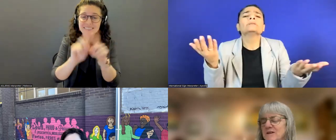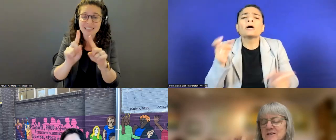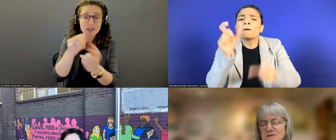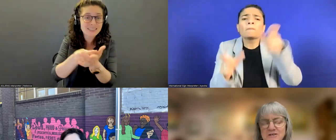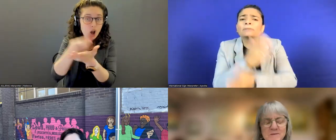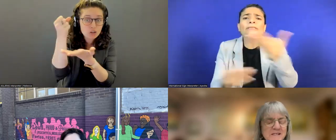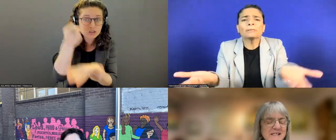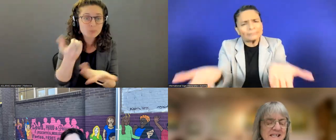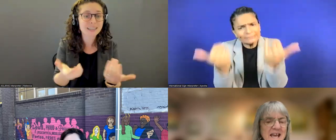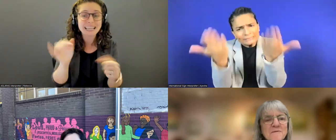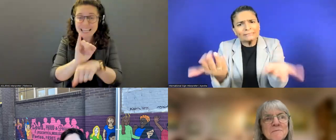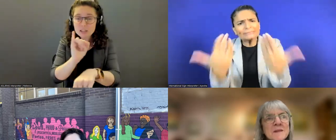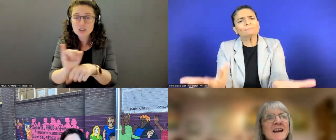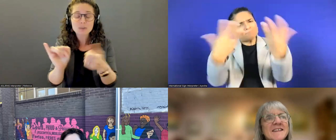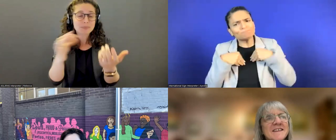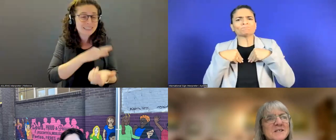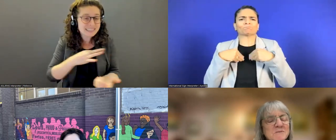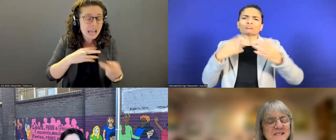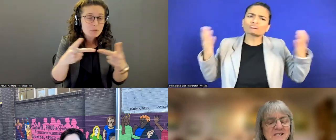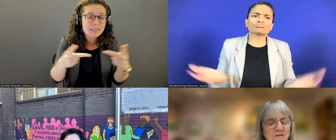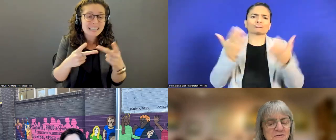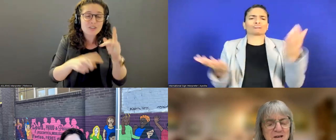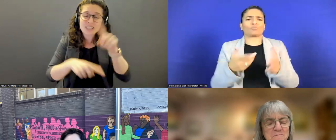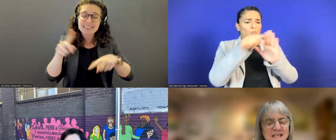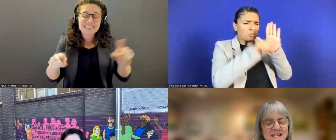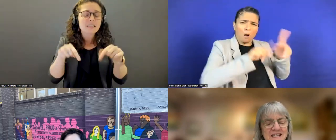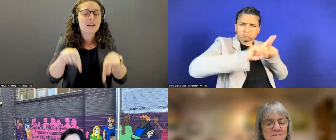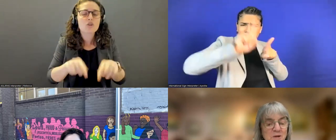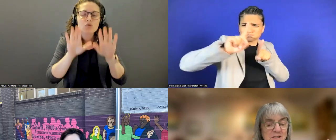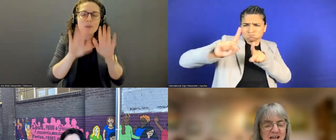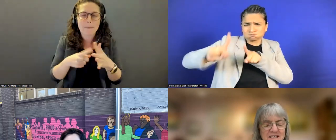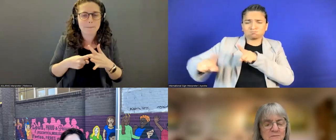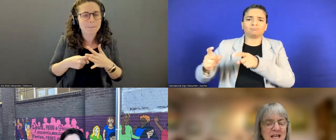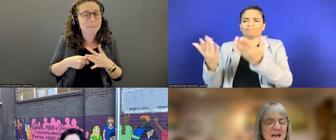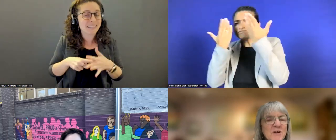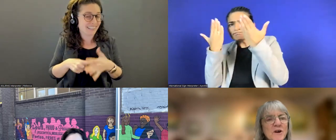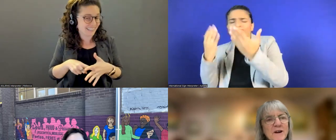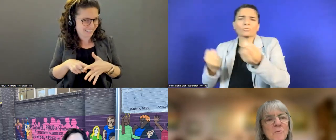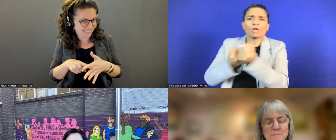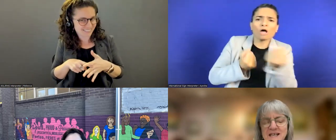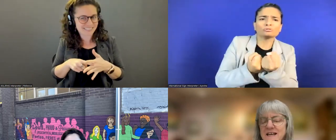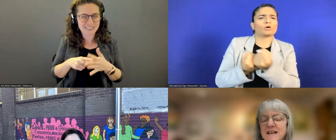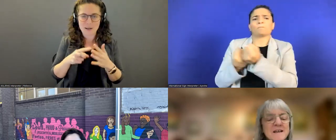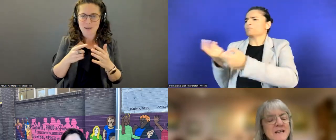internships, to staff. I think this was such a great beginning. I'm so excited we'll have it on our website.